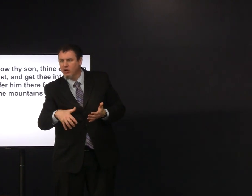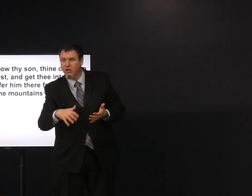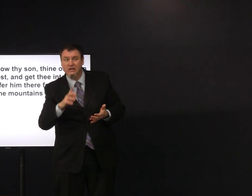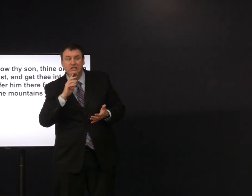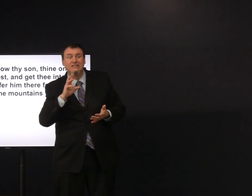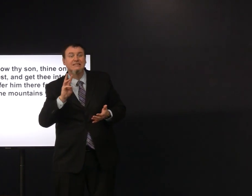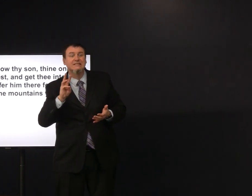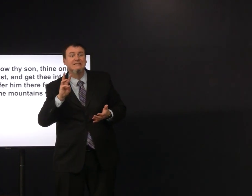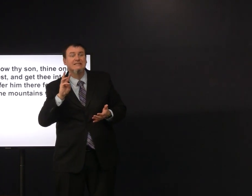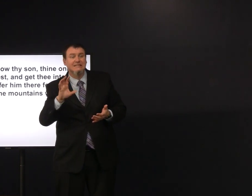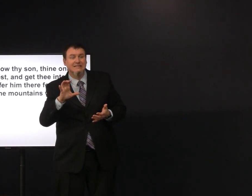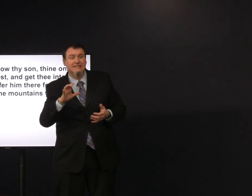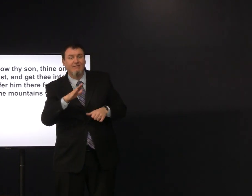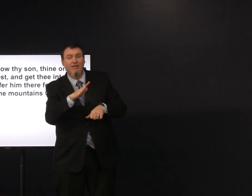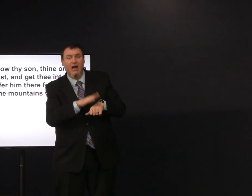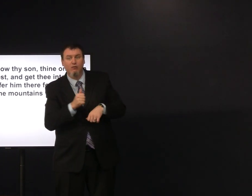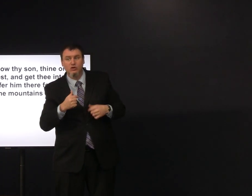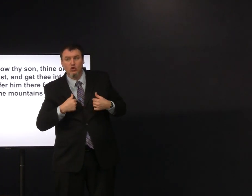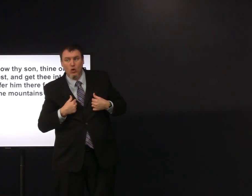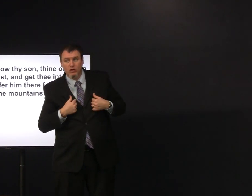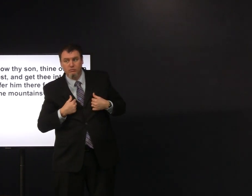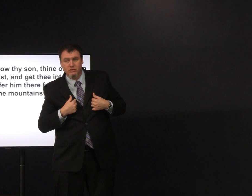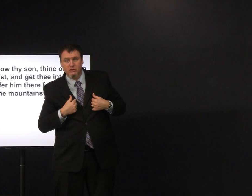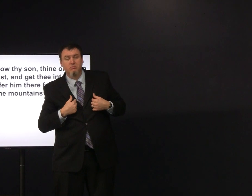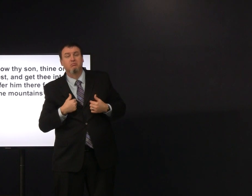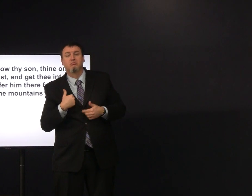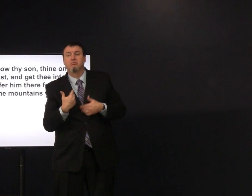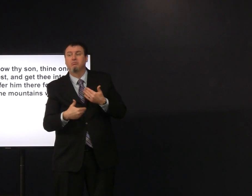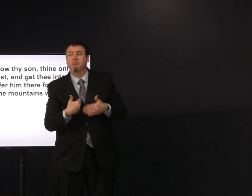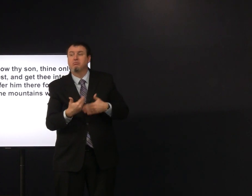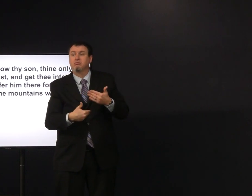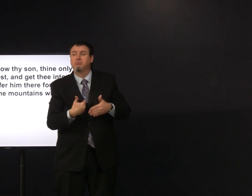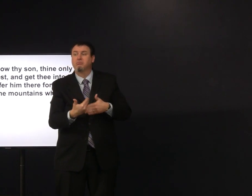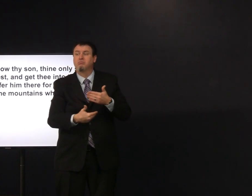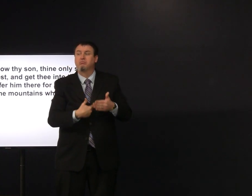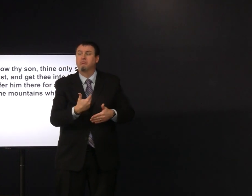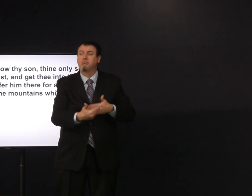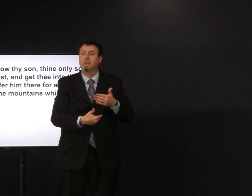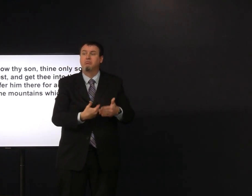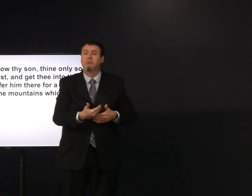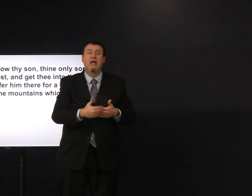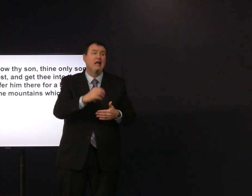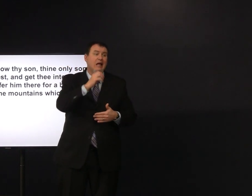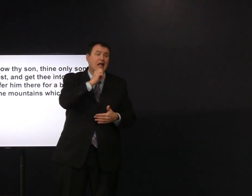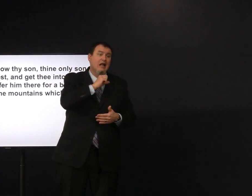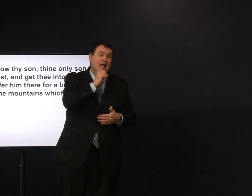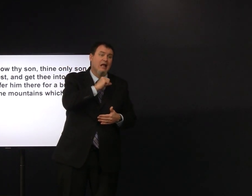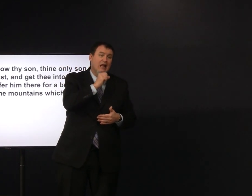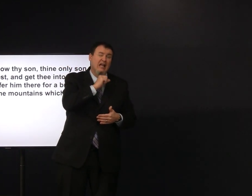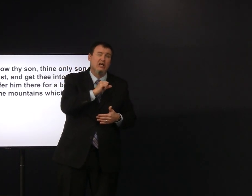my wife has never been pregnant she's 65. but God called them